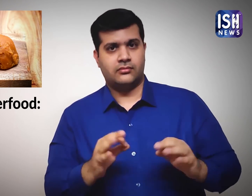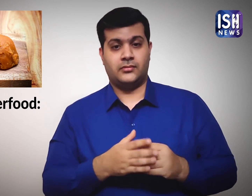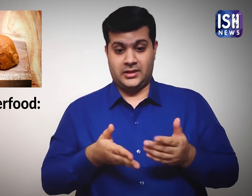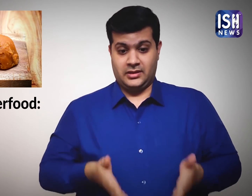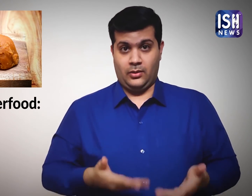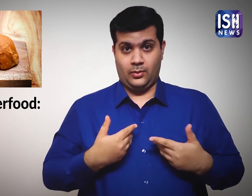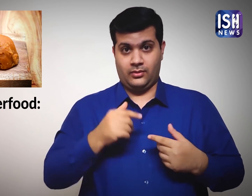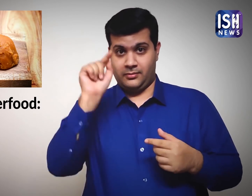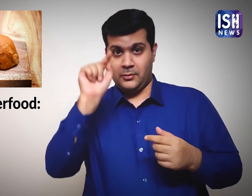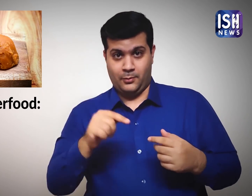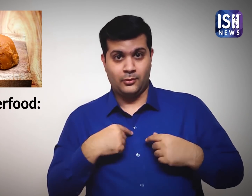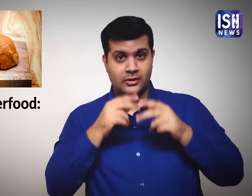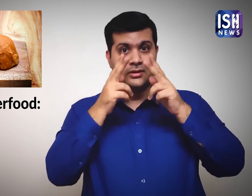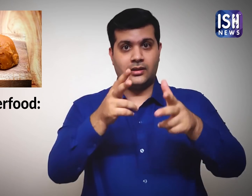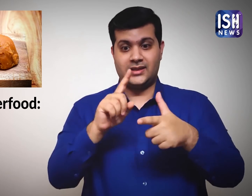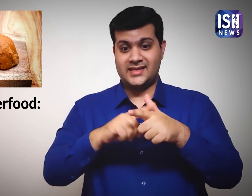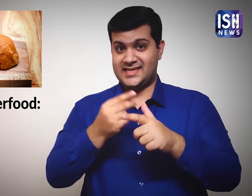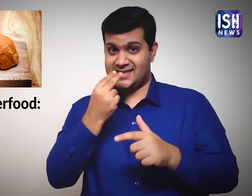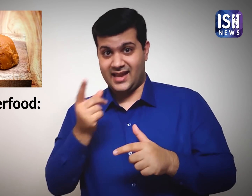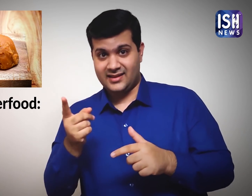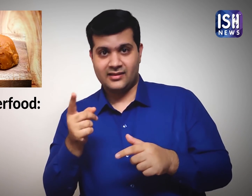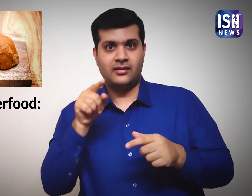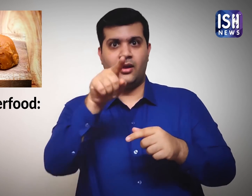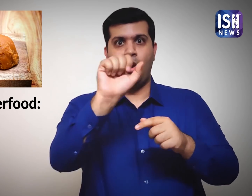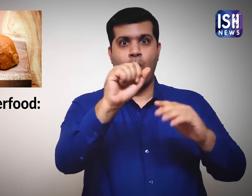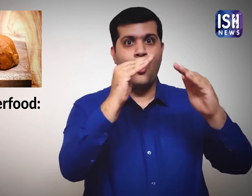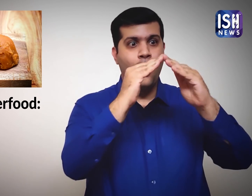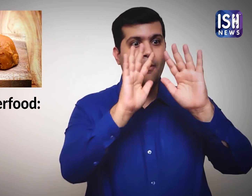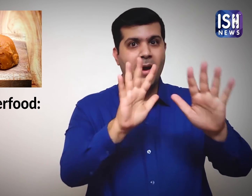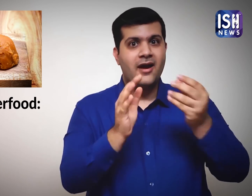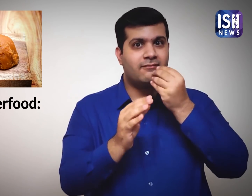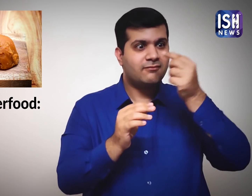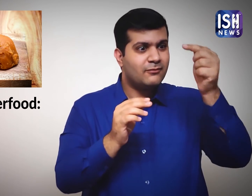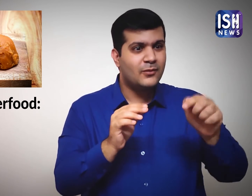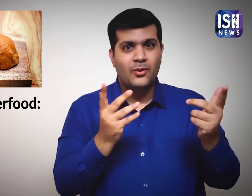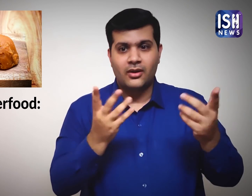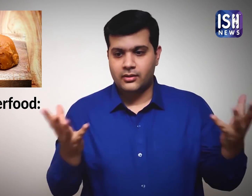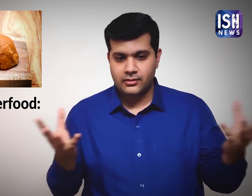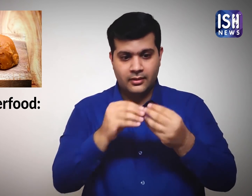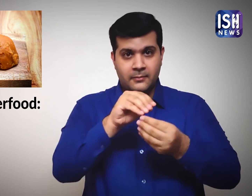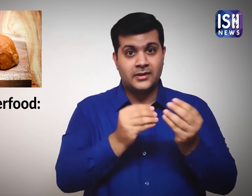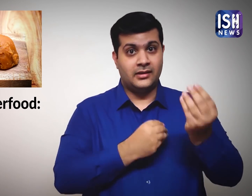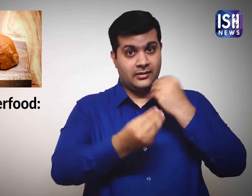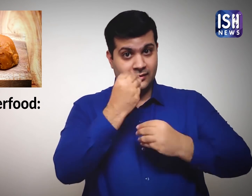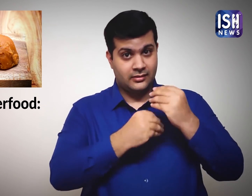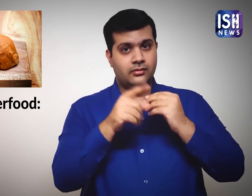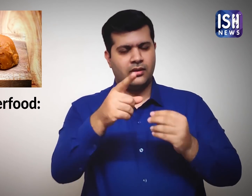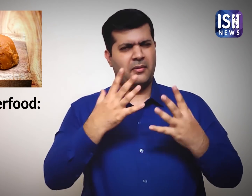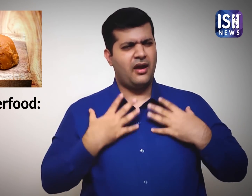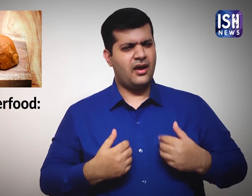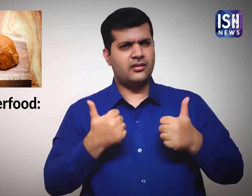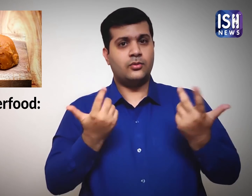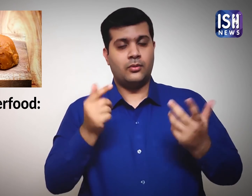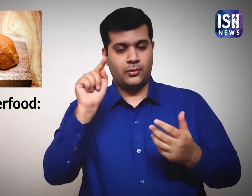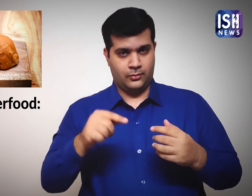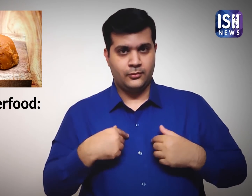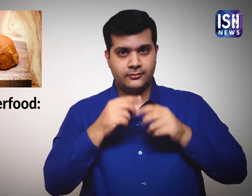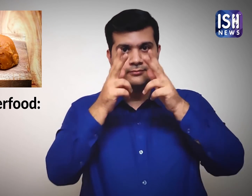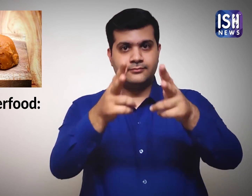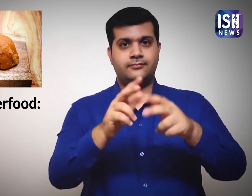I will tell you how you can pair jaggery with other kitchen ingredients for good health.